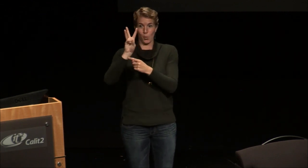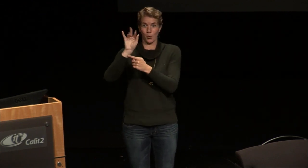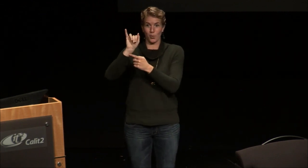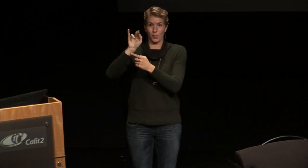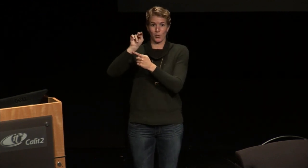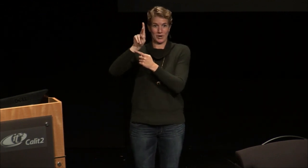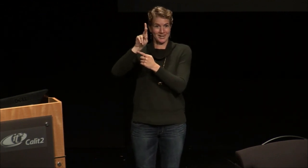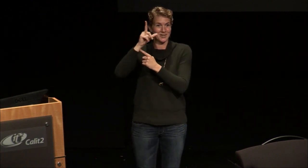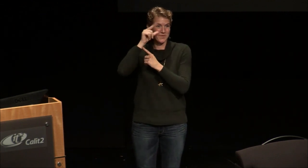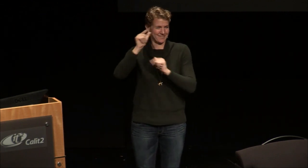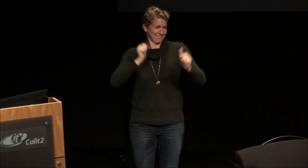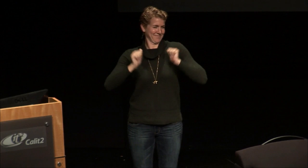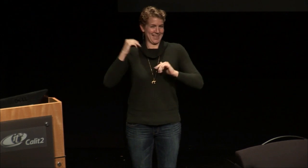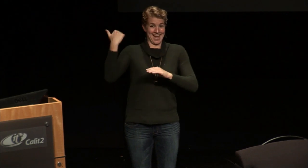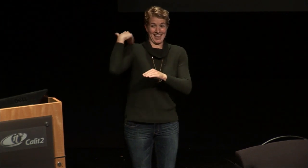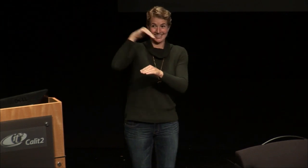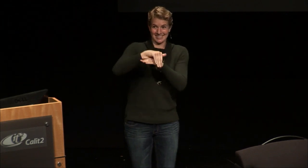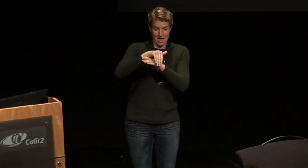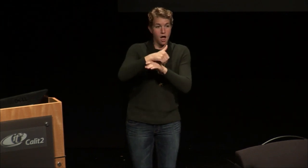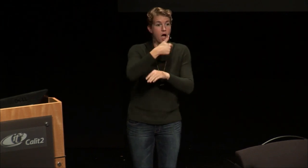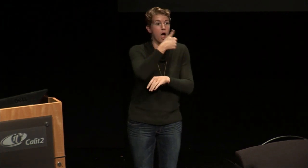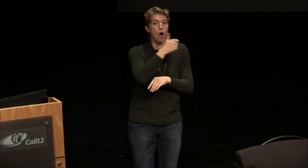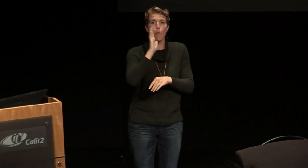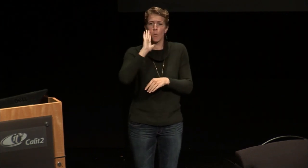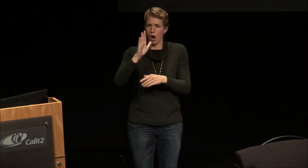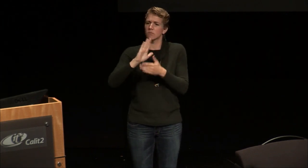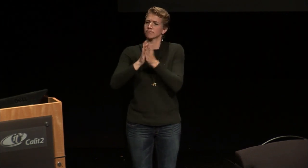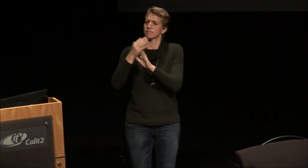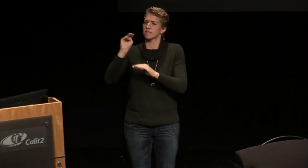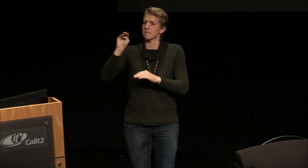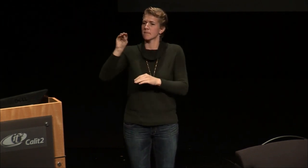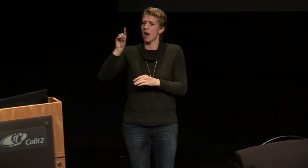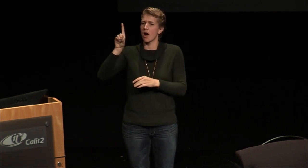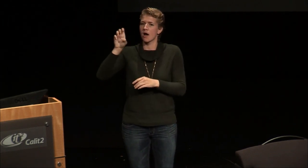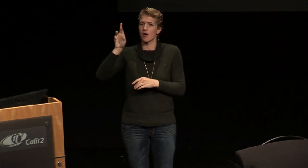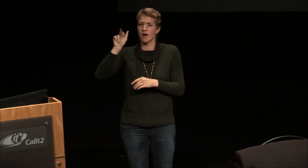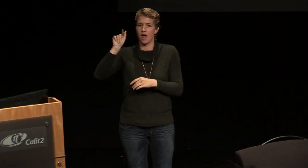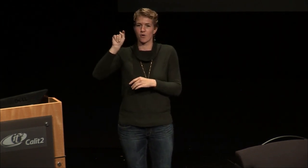and now I'd like to introduce Wink who was our performer last night and tonight